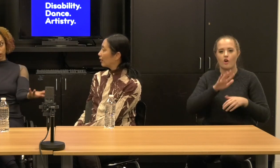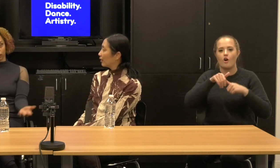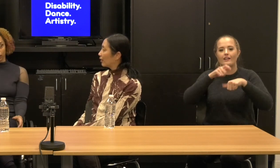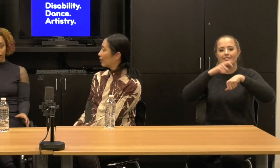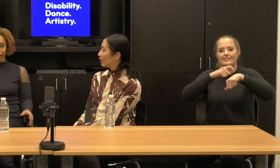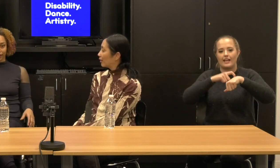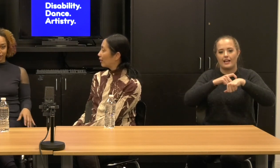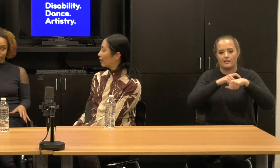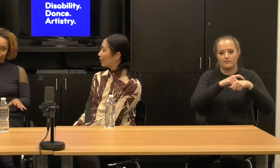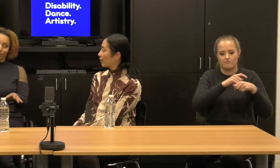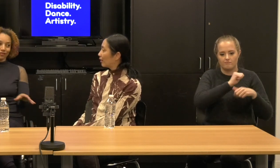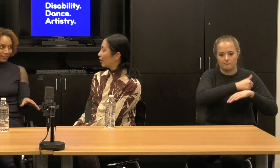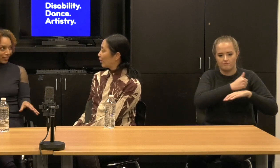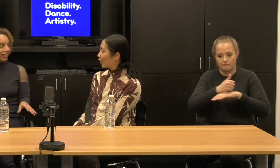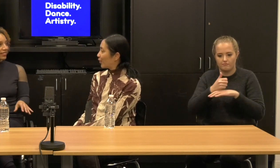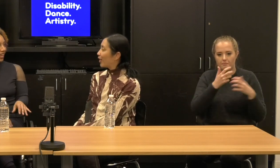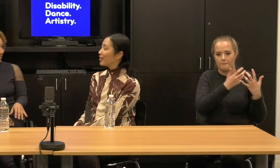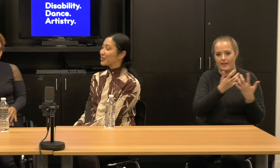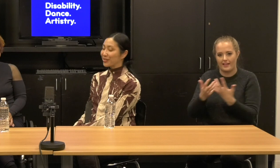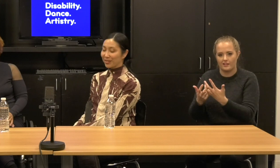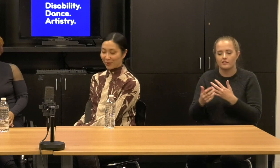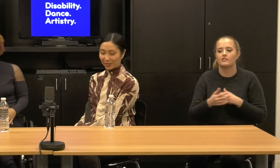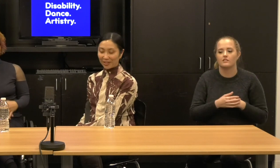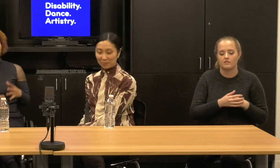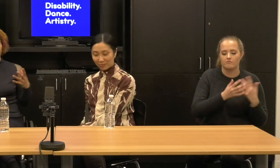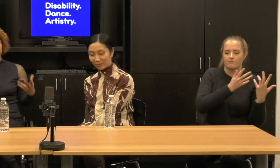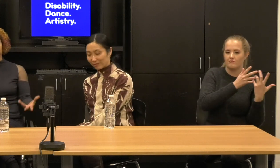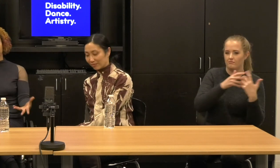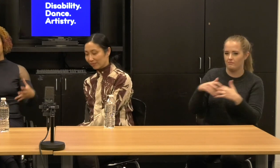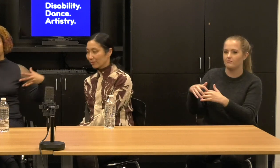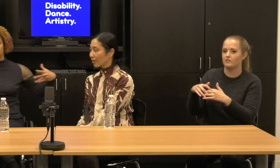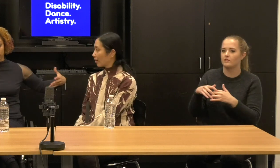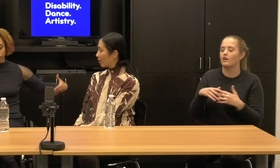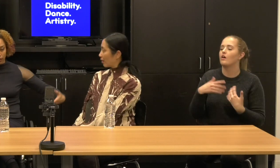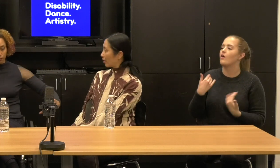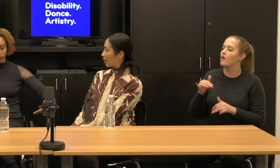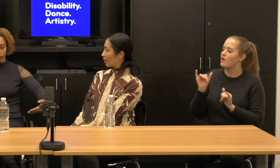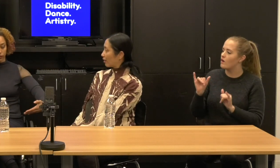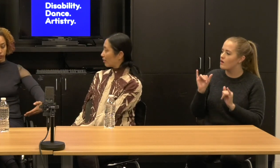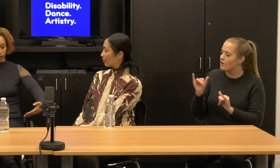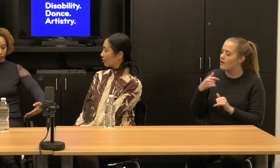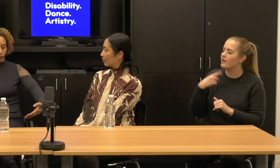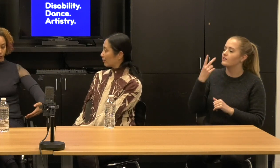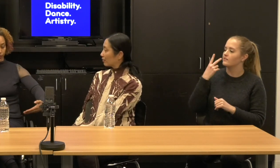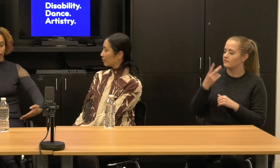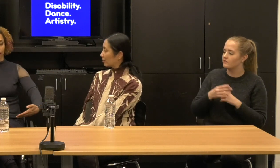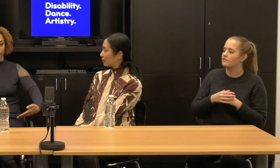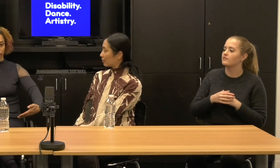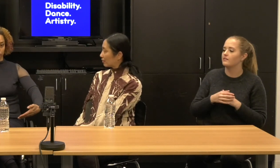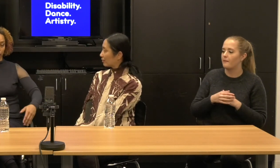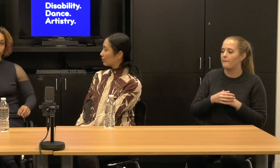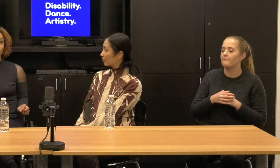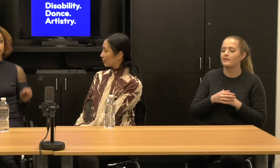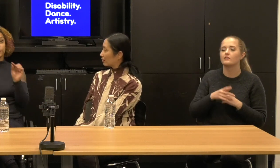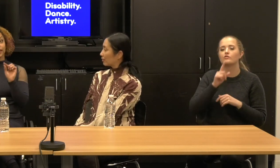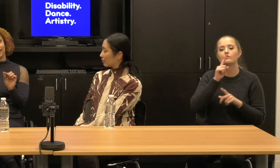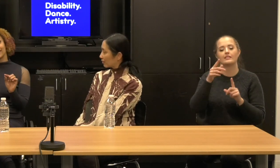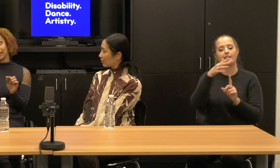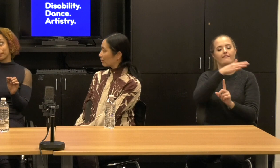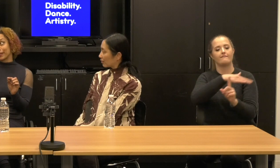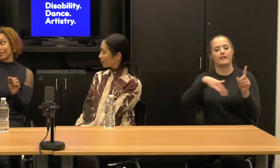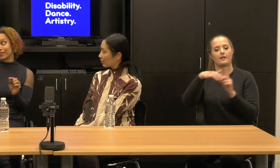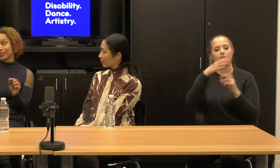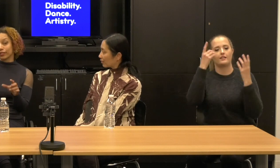So, it's, it's a whole environmental thinking, but here's the other part.